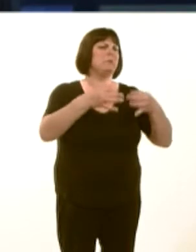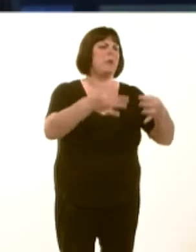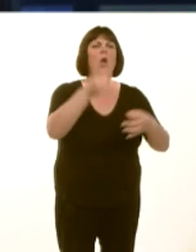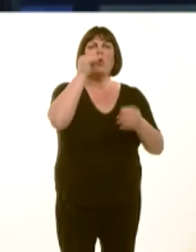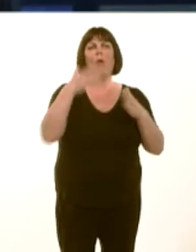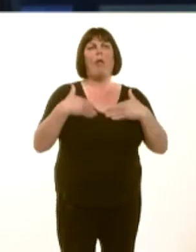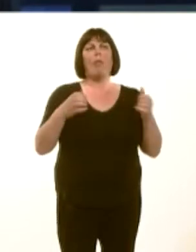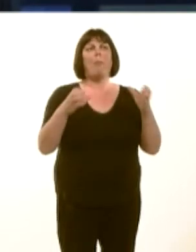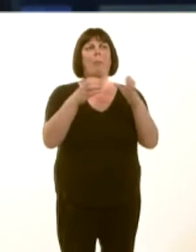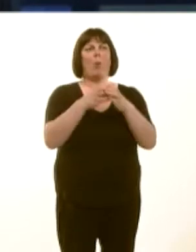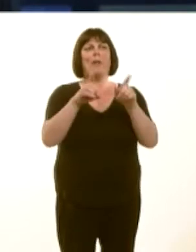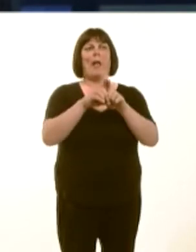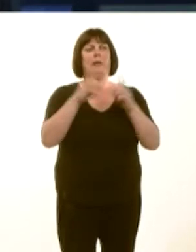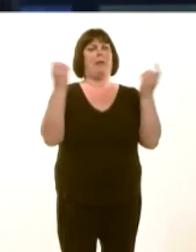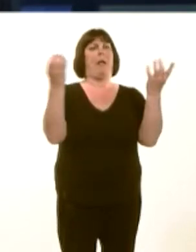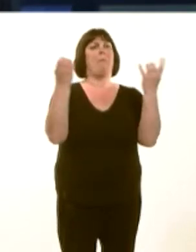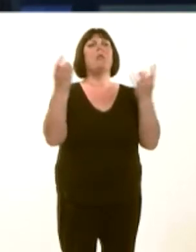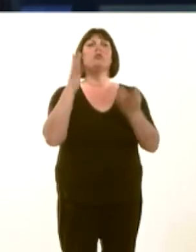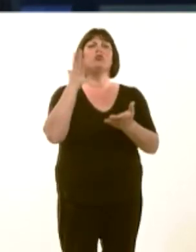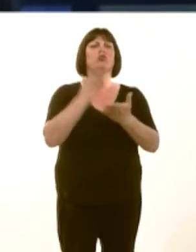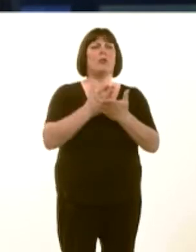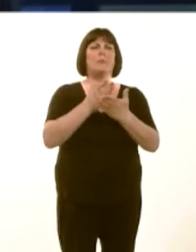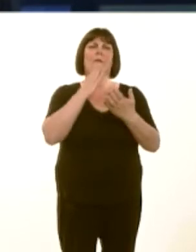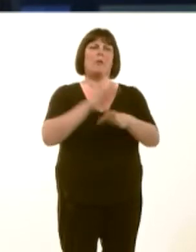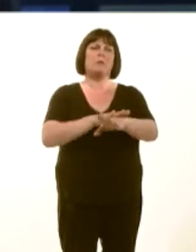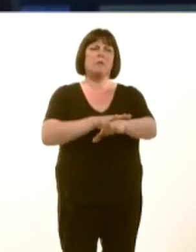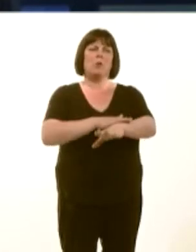the ambulance trust, have been very slow to respond to patients and families.